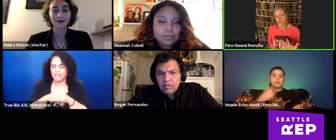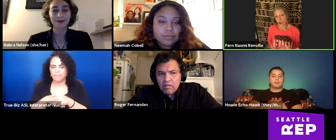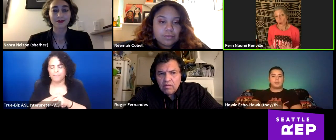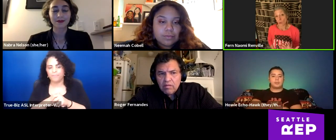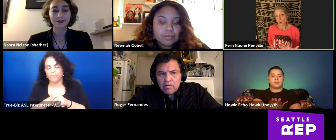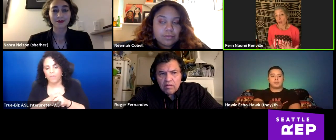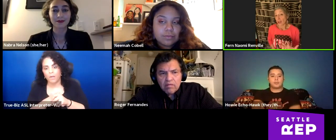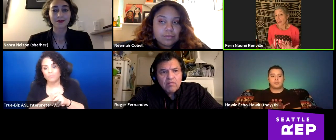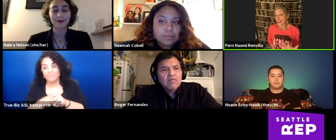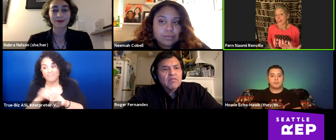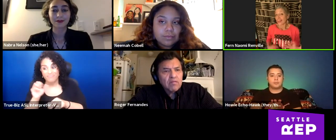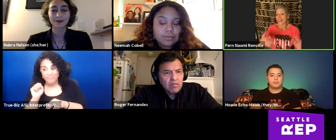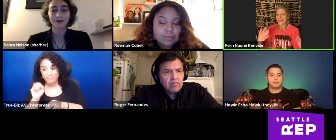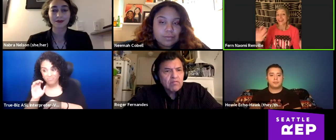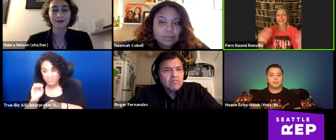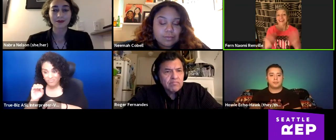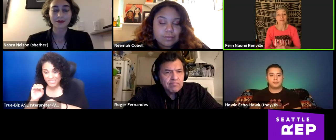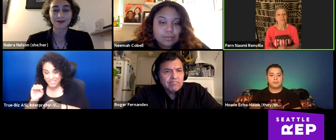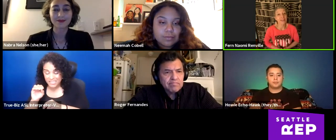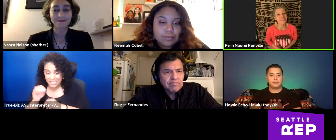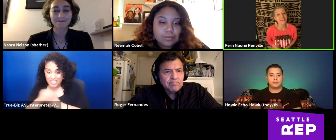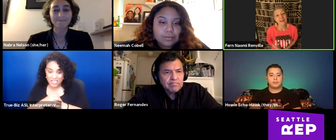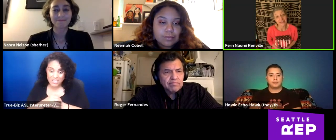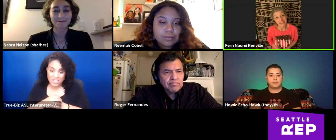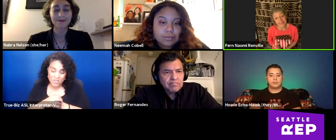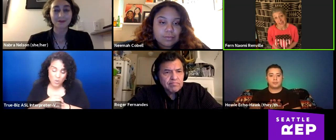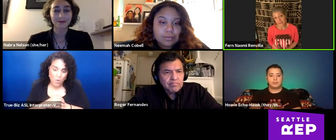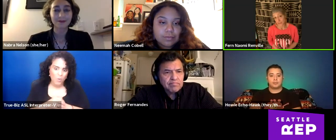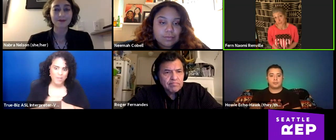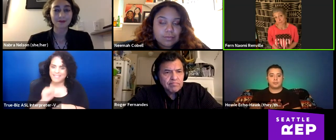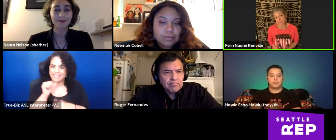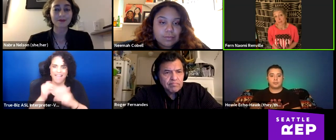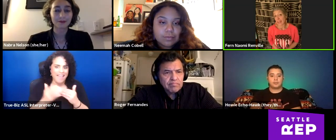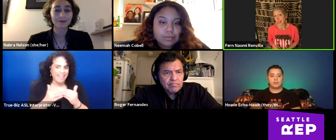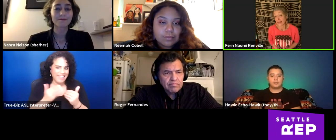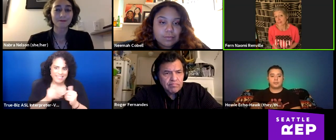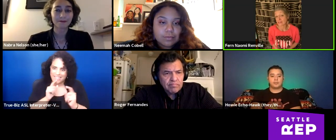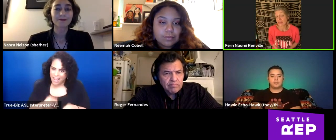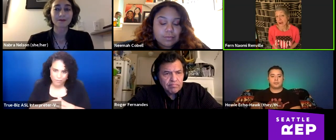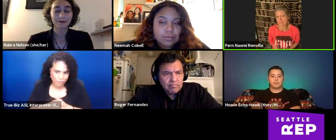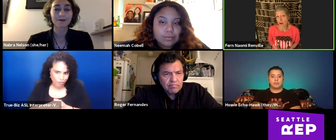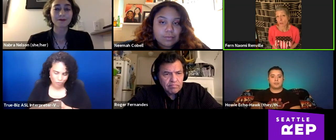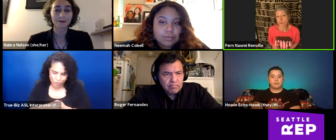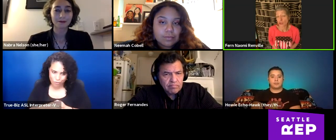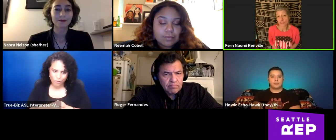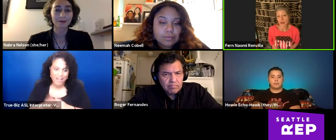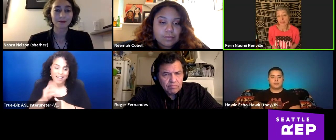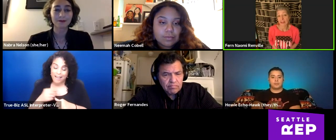So it's not an easy answer and I've not always chosen the right thing.